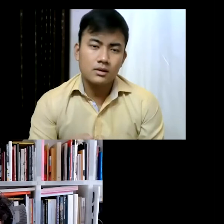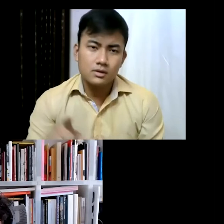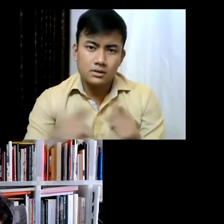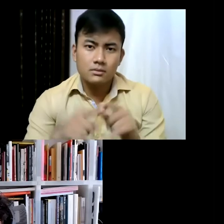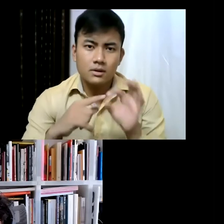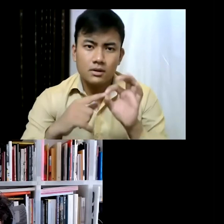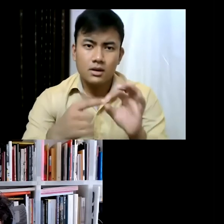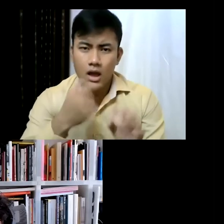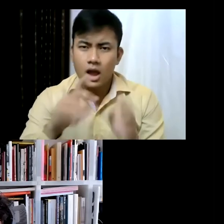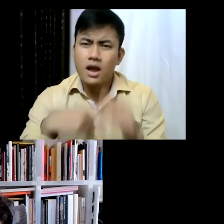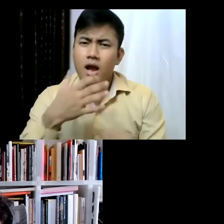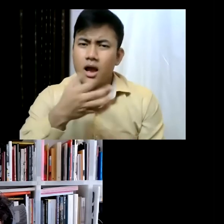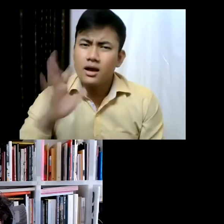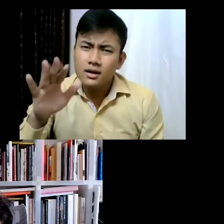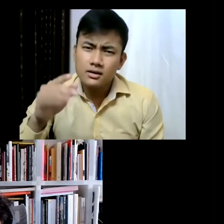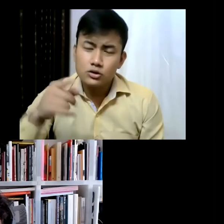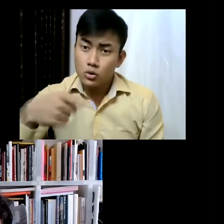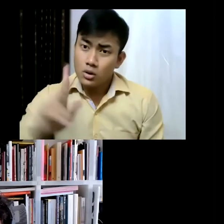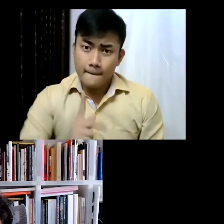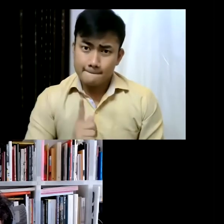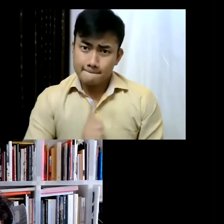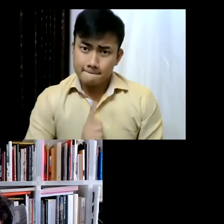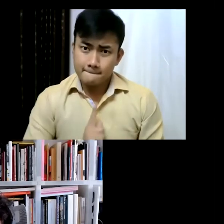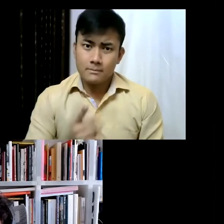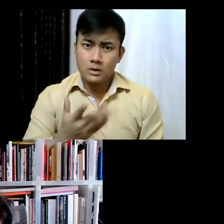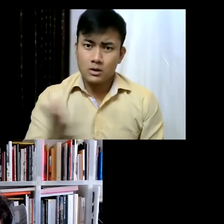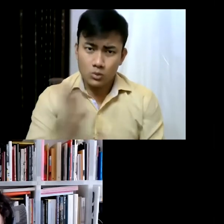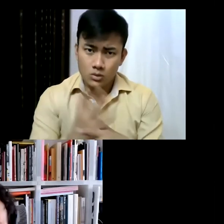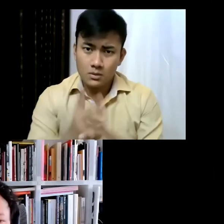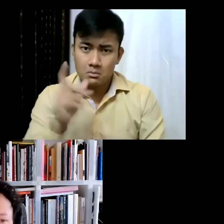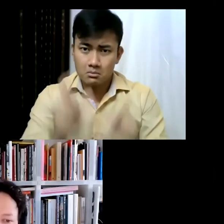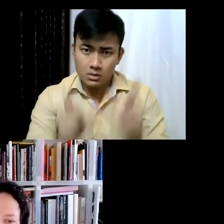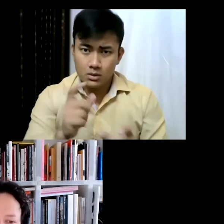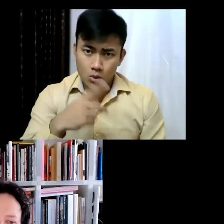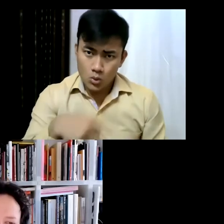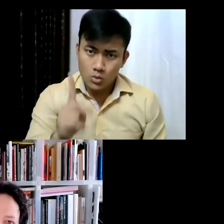thoughts on how independent art practitioners such as curators and artists based in India connect or